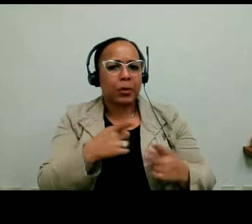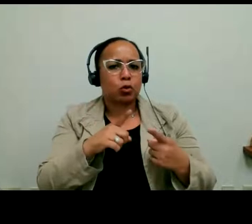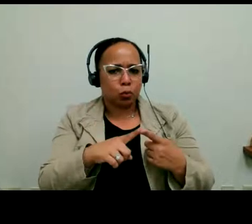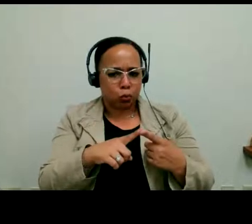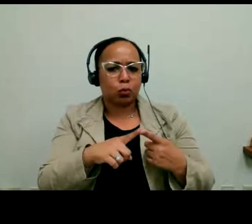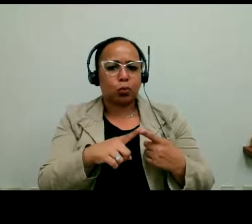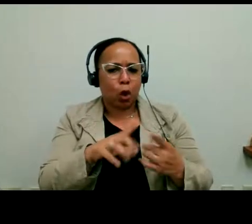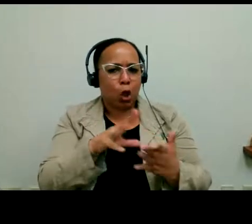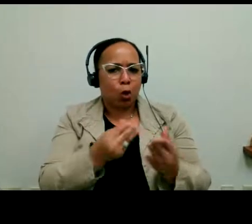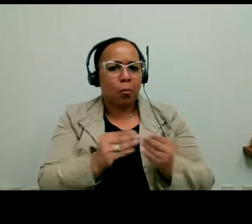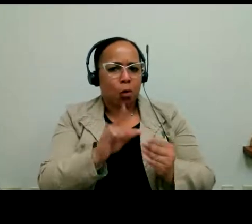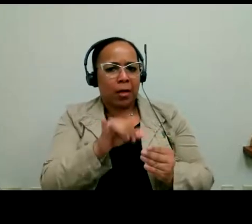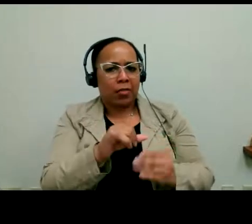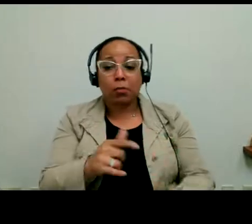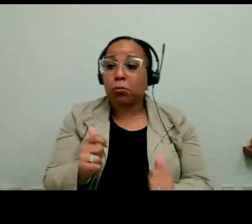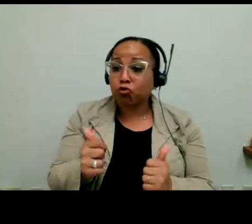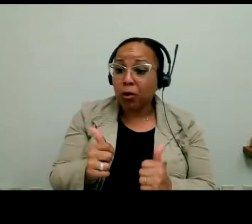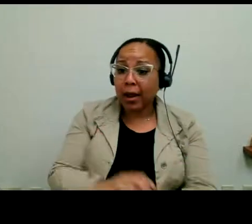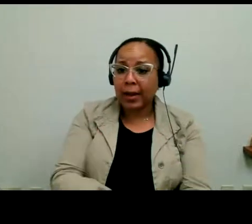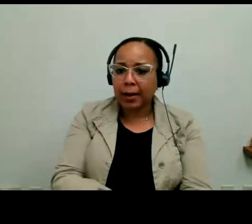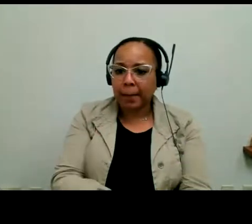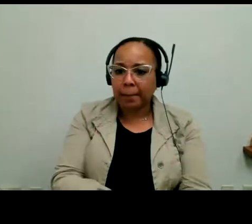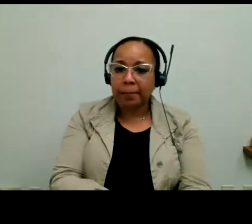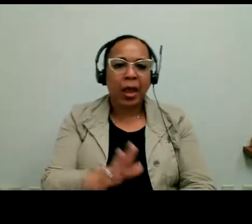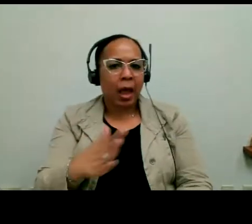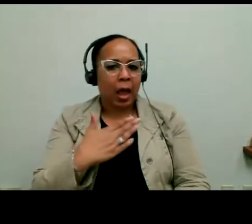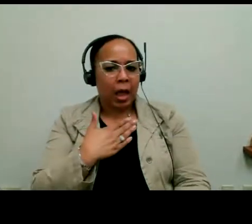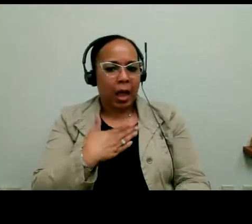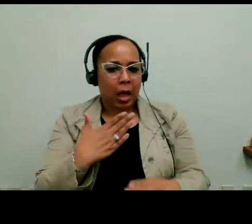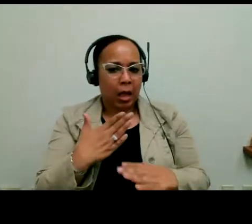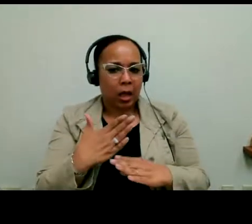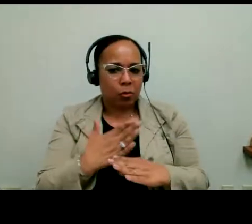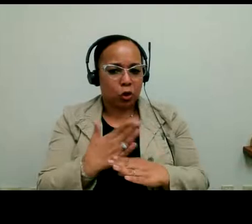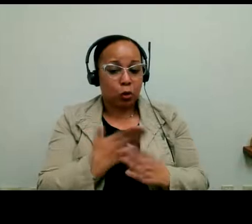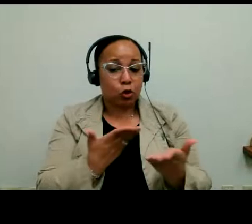And maybe sharing a service area, I want to make